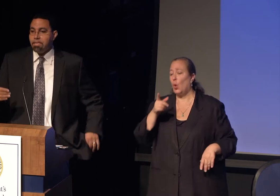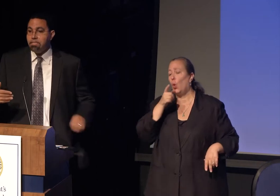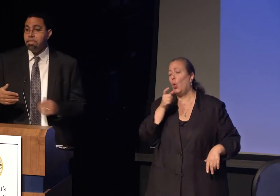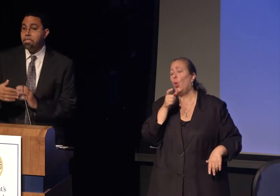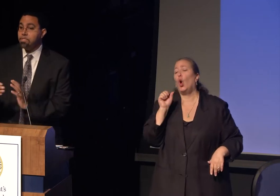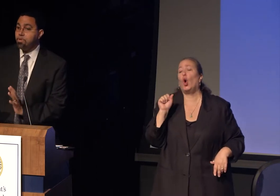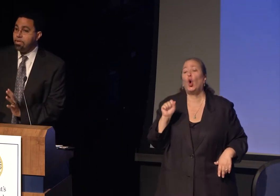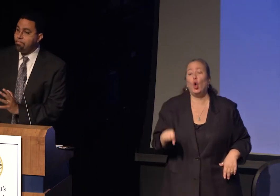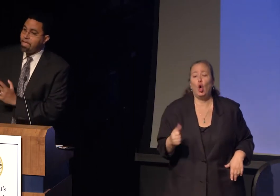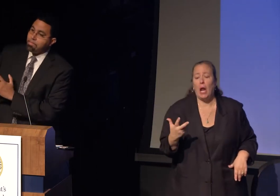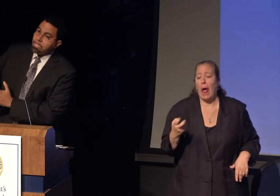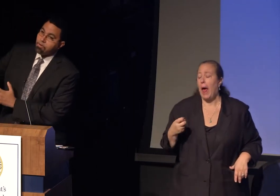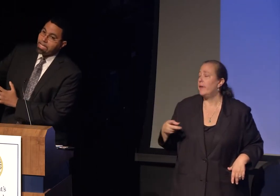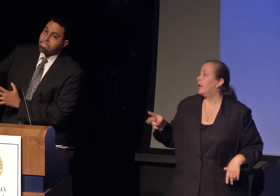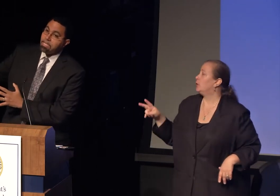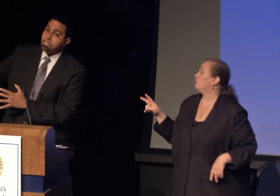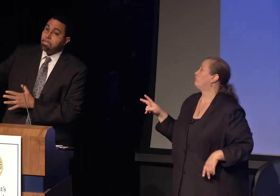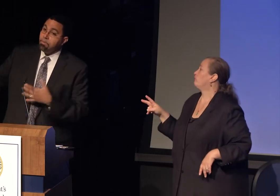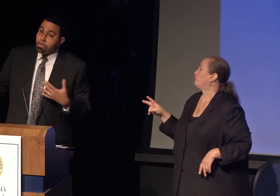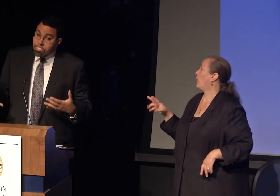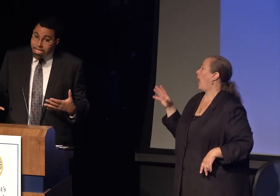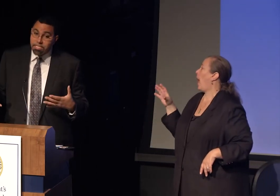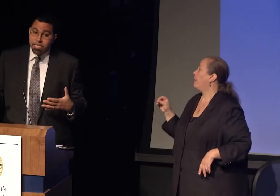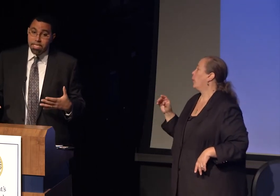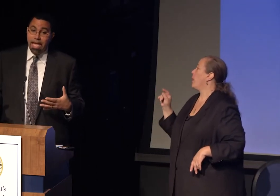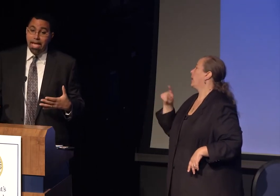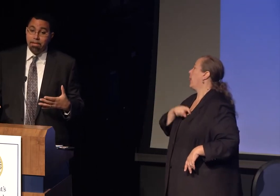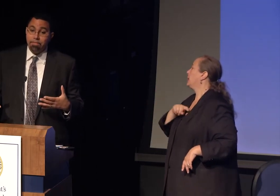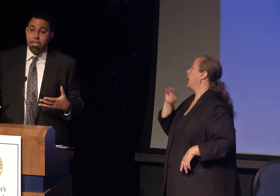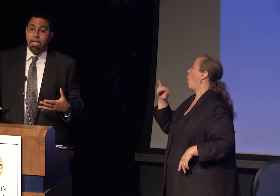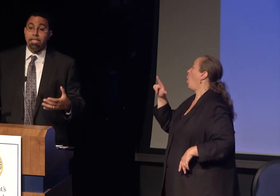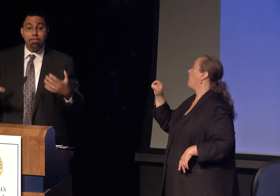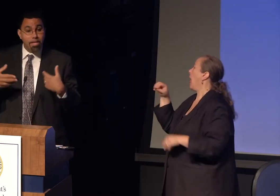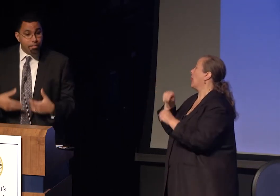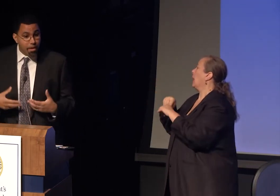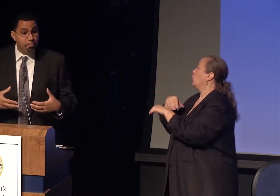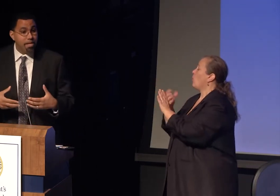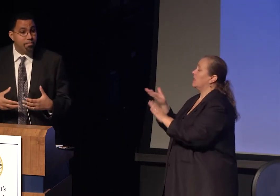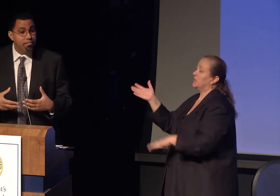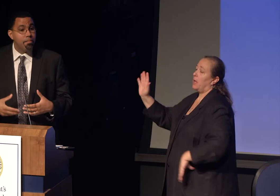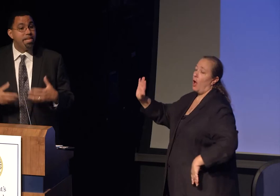male student in crisis, what chance does he have?" and given up on me.